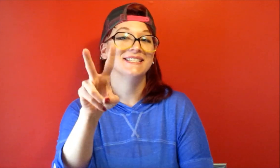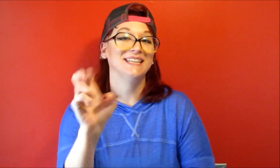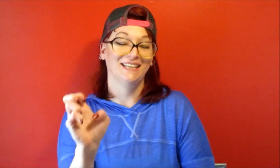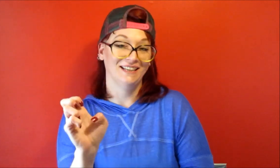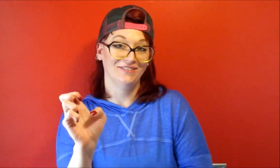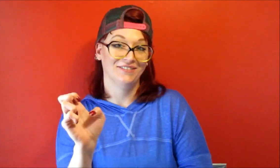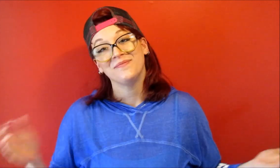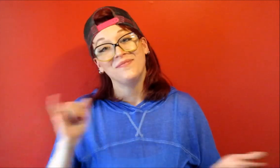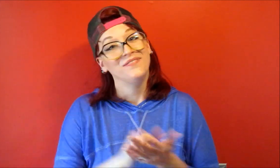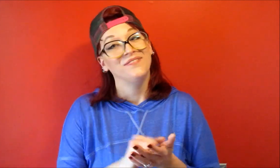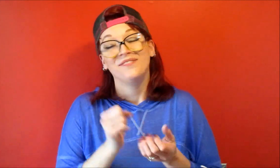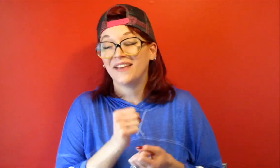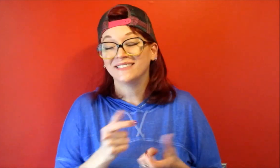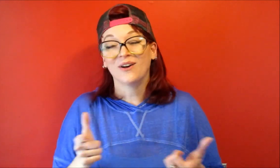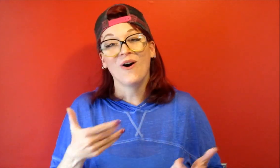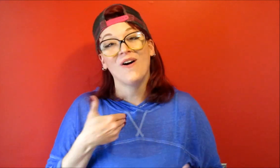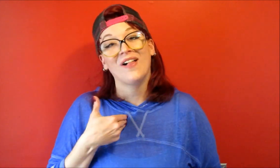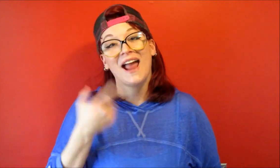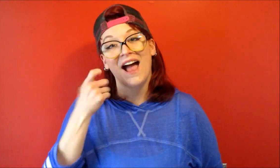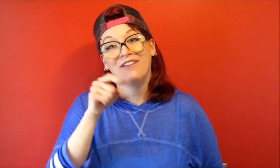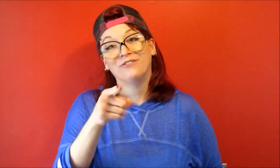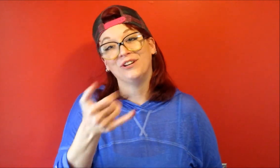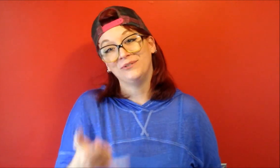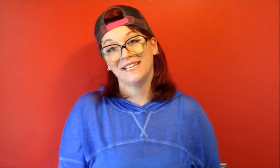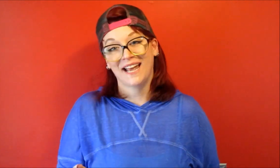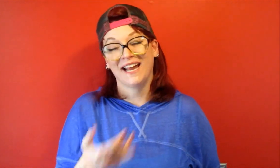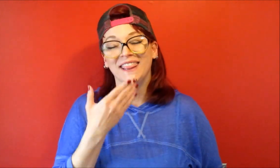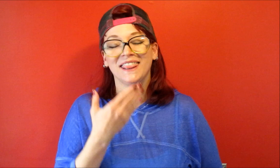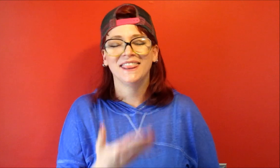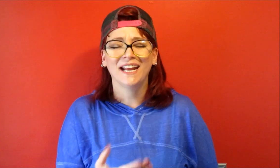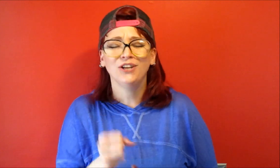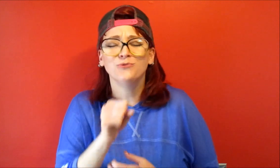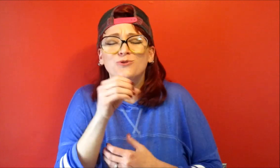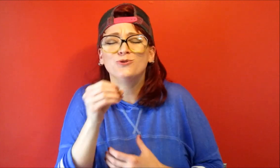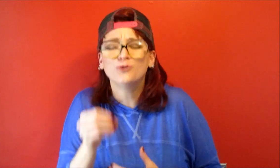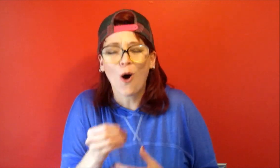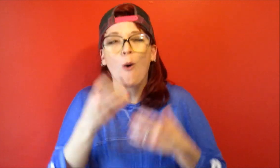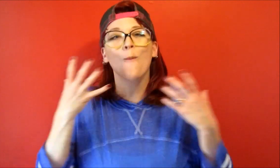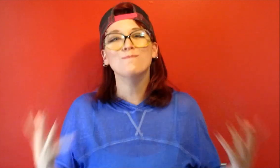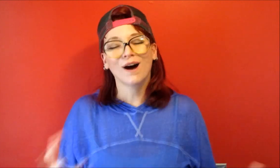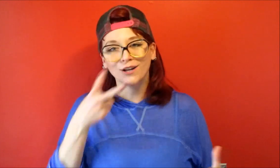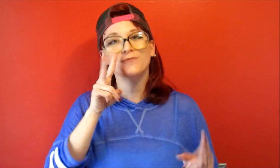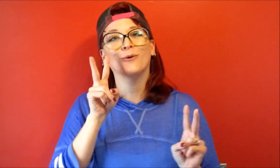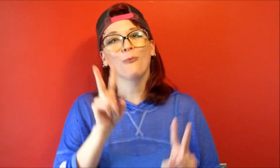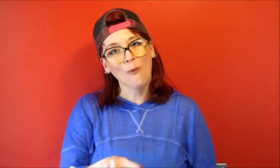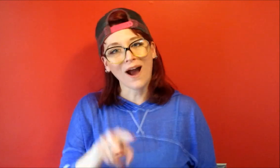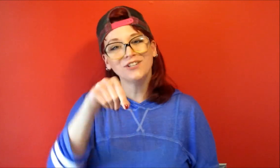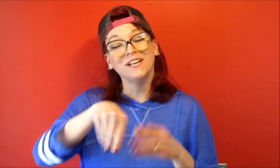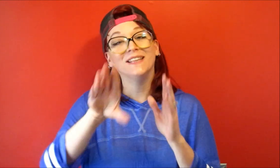that's all I have for you today thank you so much for watching this